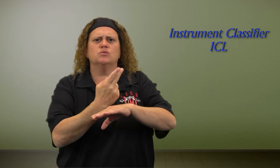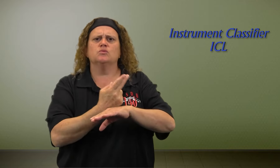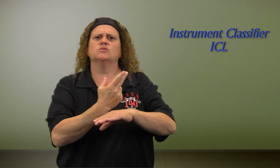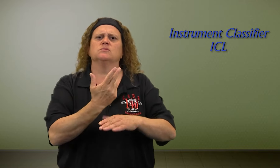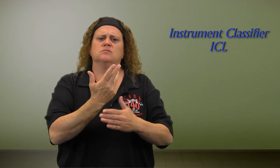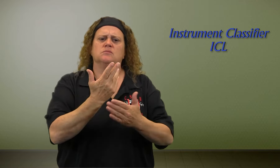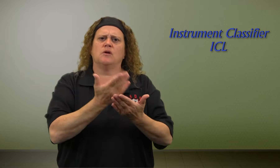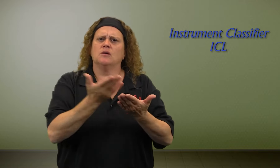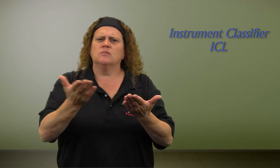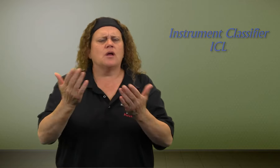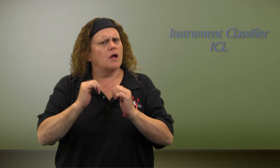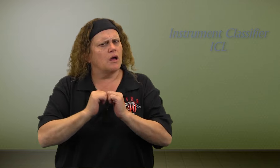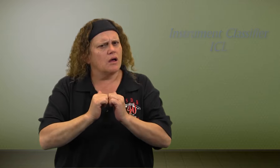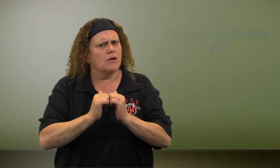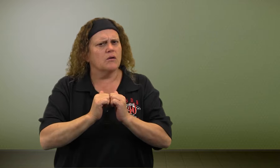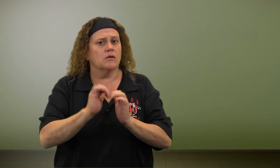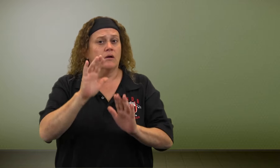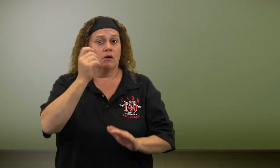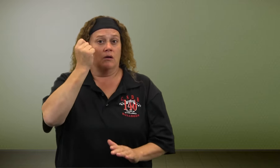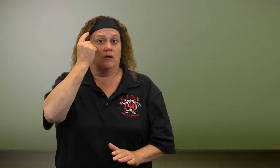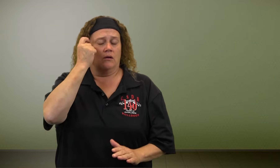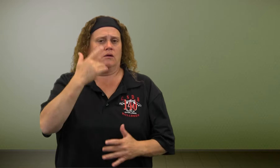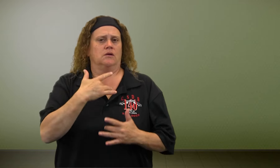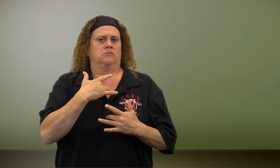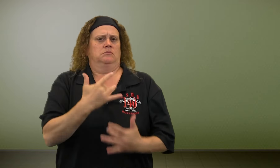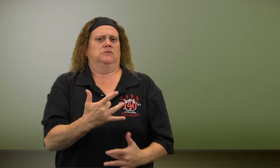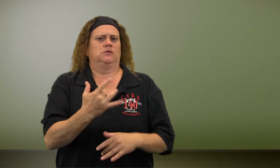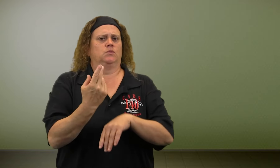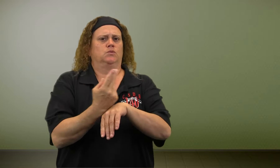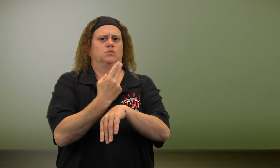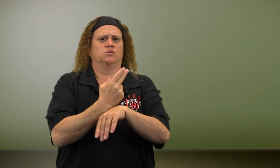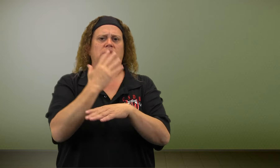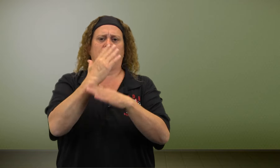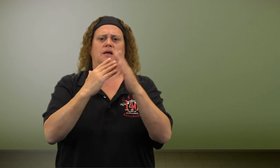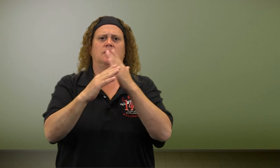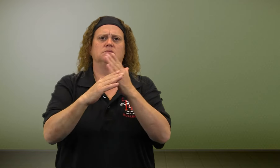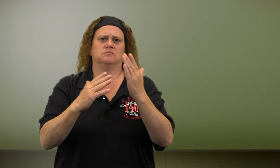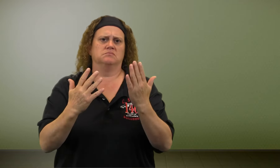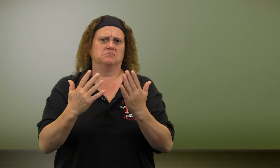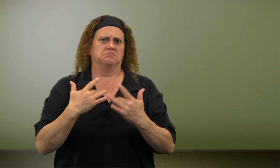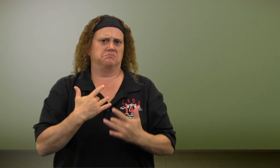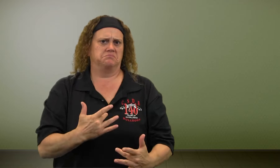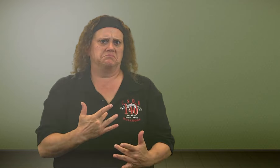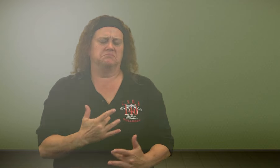It can show a person using an object, and typically speaking, they use the hands to show that.